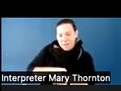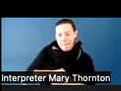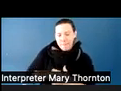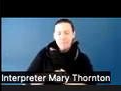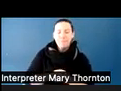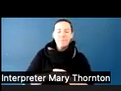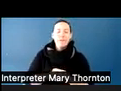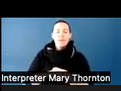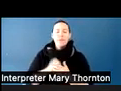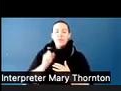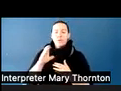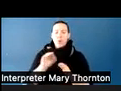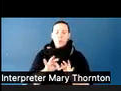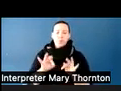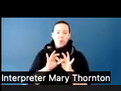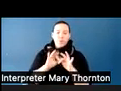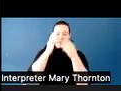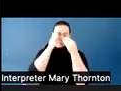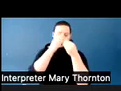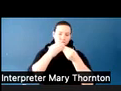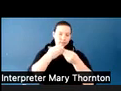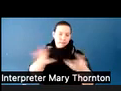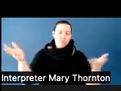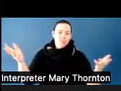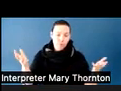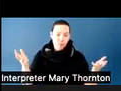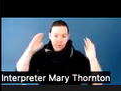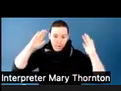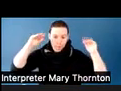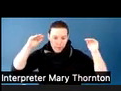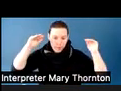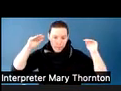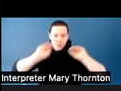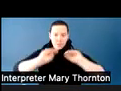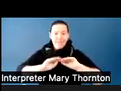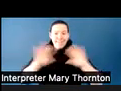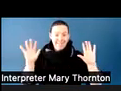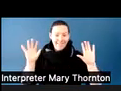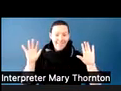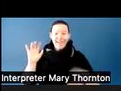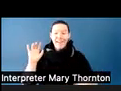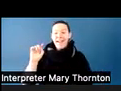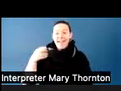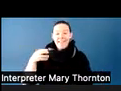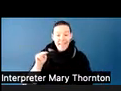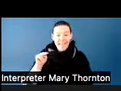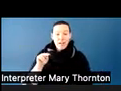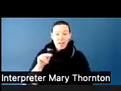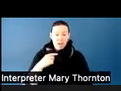that we then follow through on what we've said we're going to do-- that we mean what we say and we do what we are going to say.